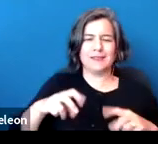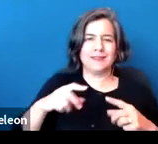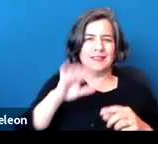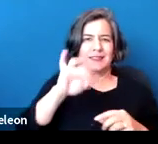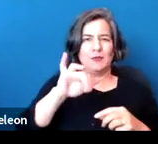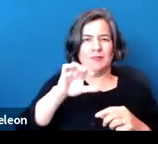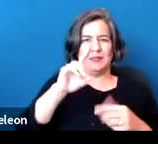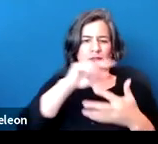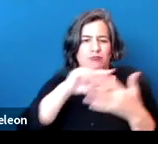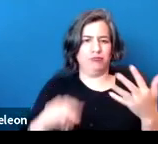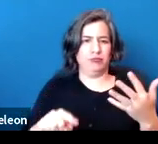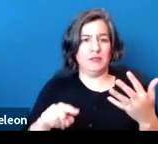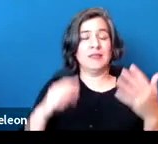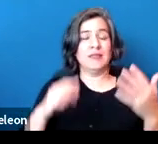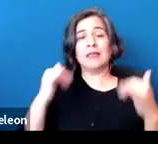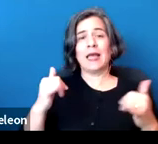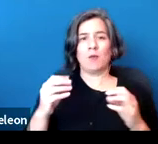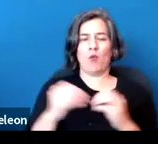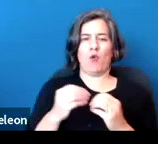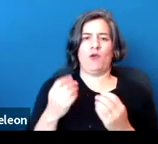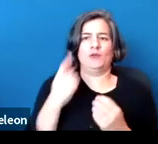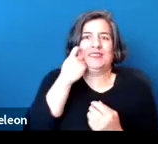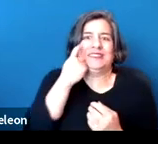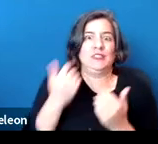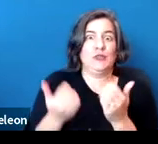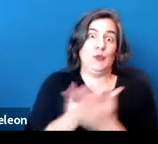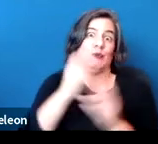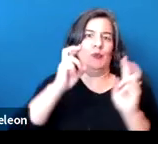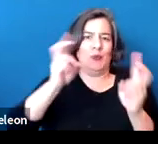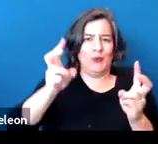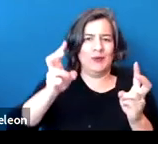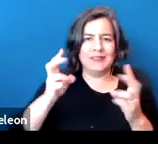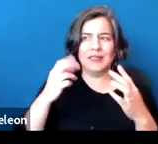Here, we're going to get into the cutting-edge landscape that we're all facing,